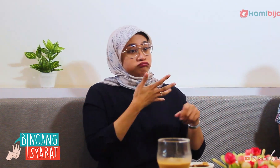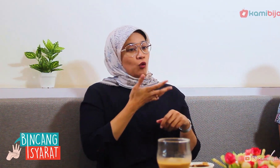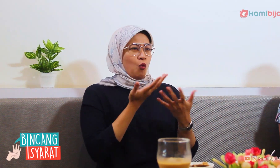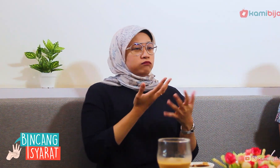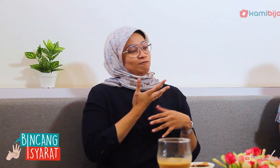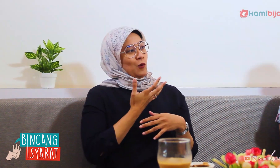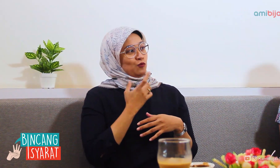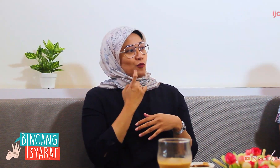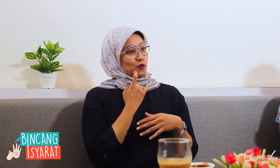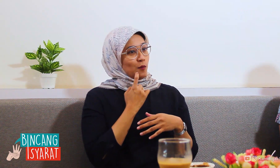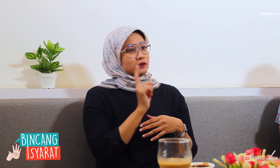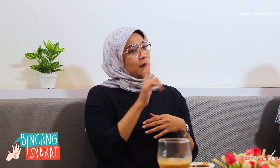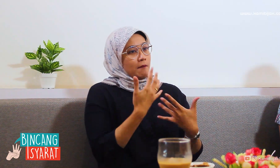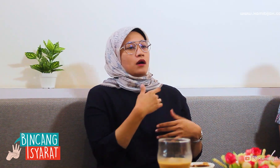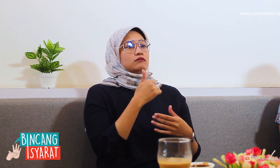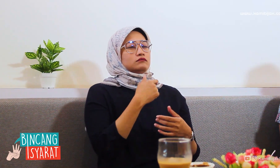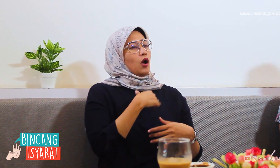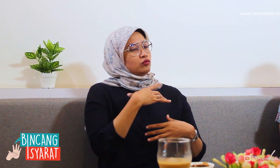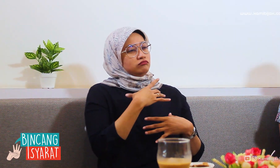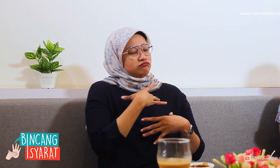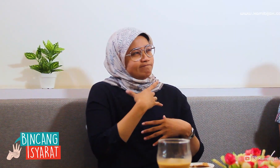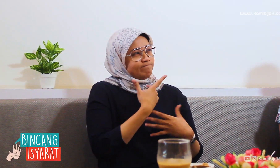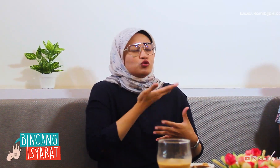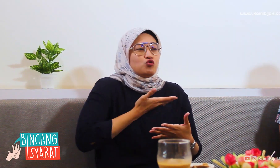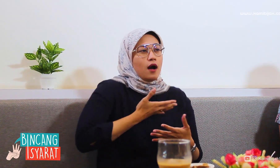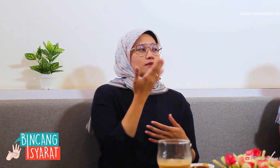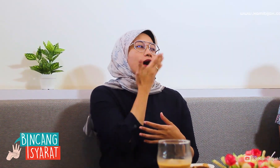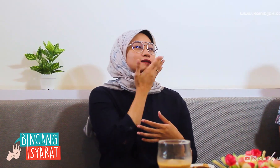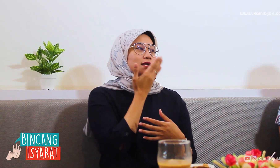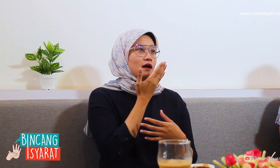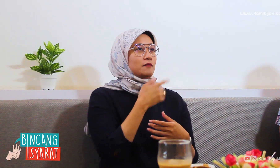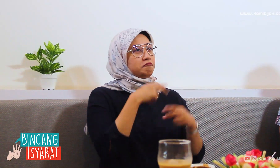So, I'm interested in trying it because I like language.